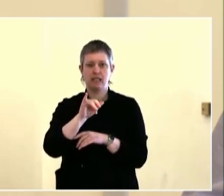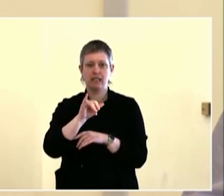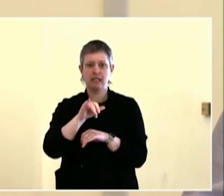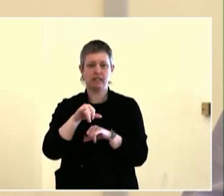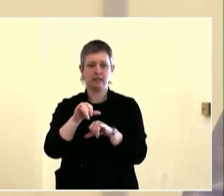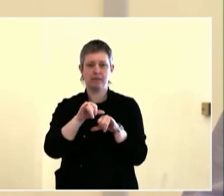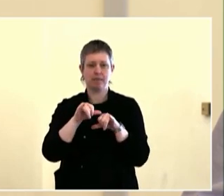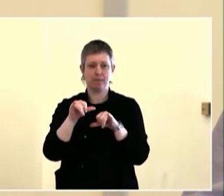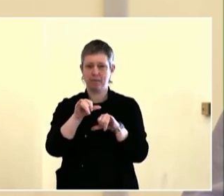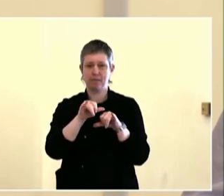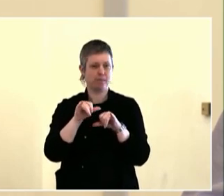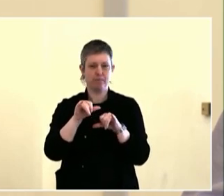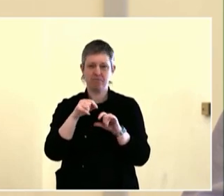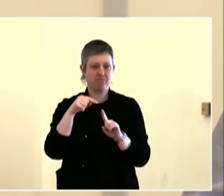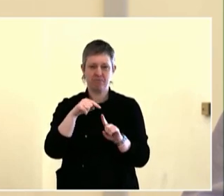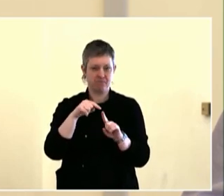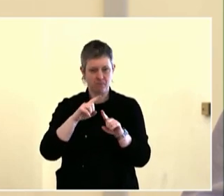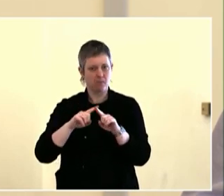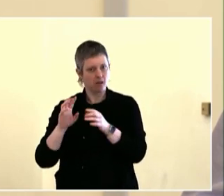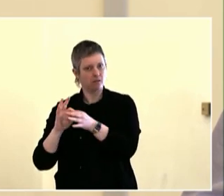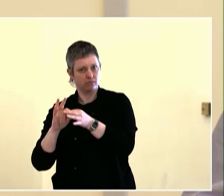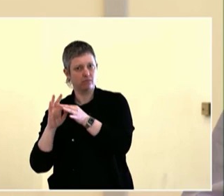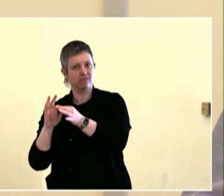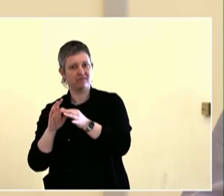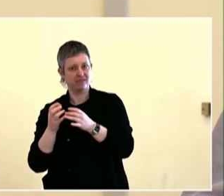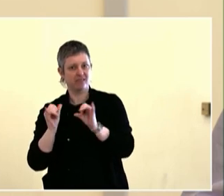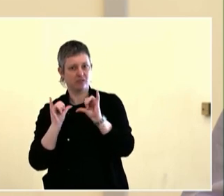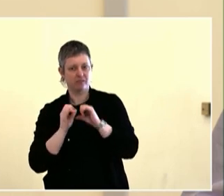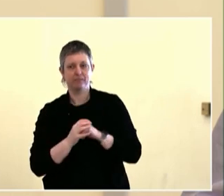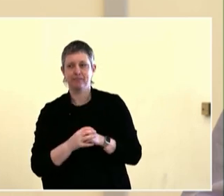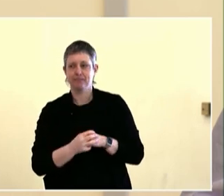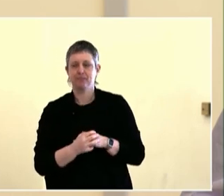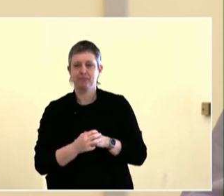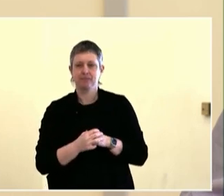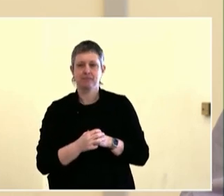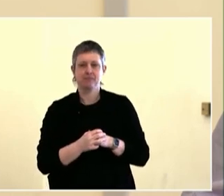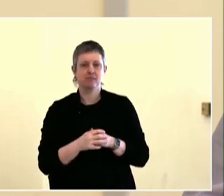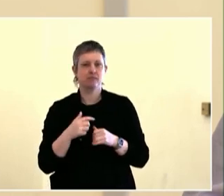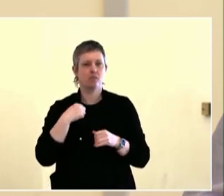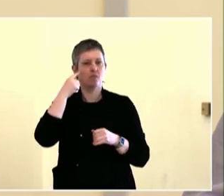But often do not have voting rights. So they are there really just to show face.